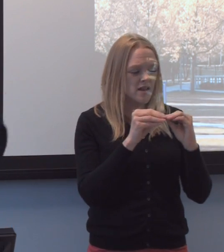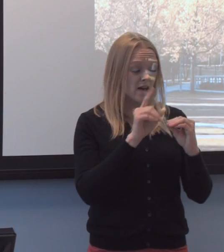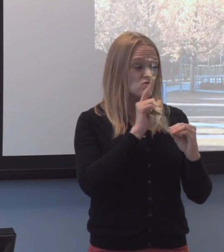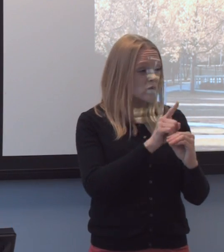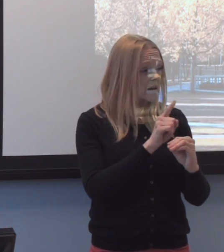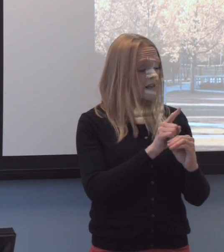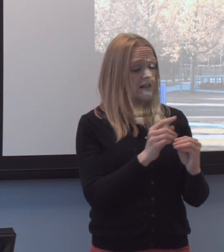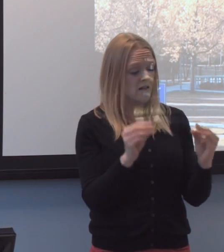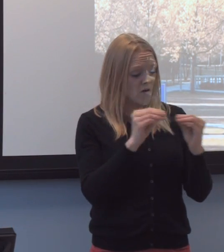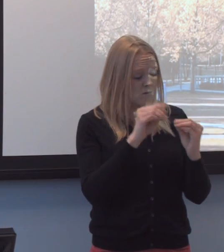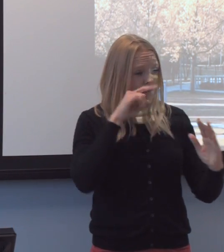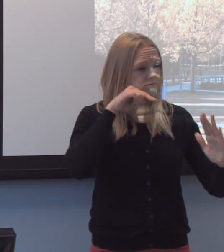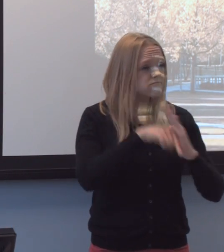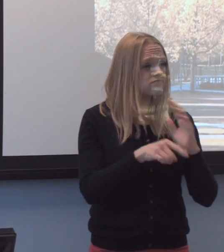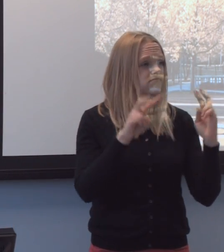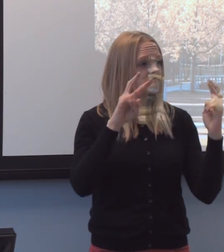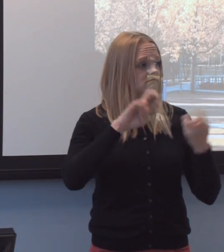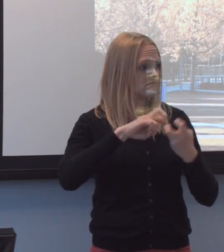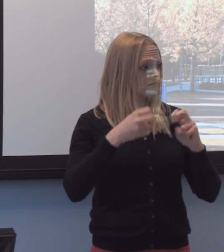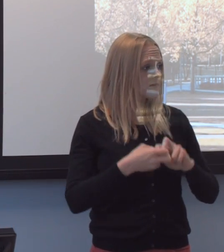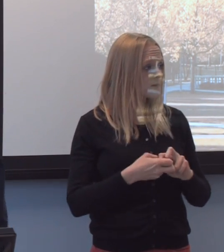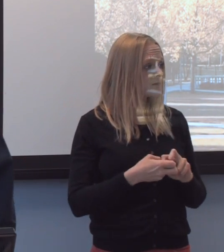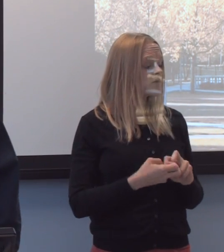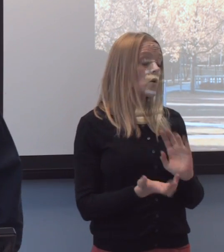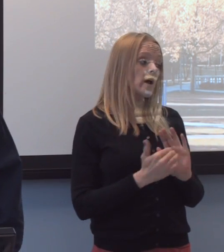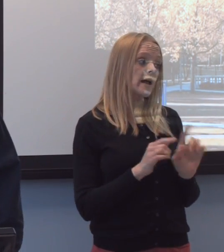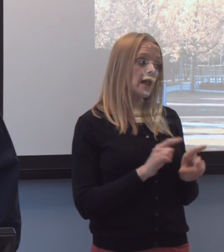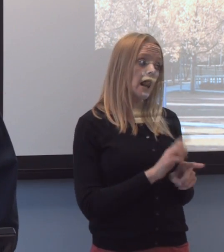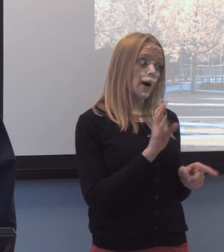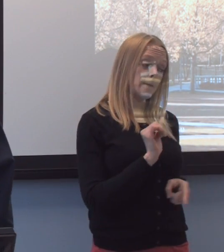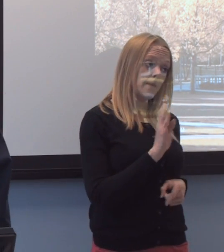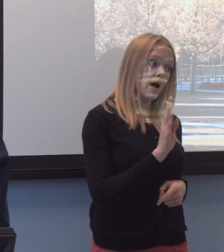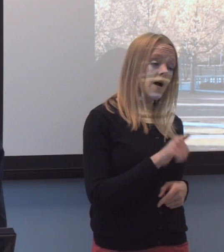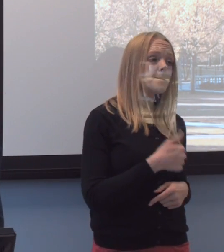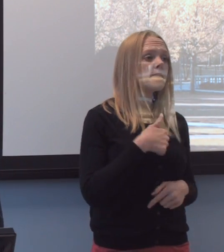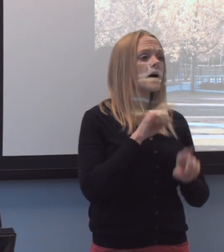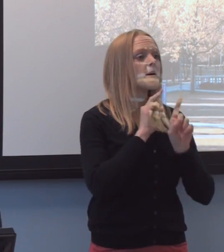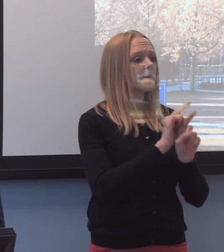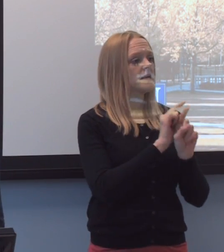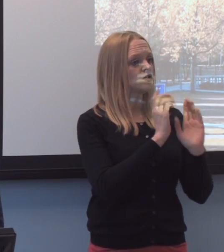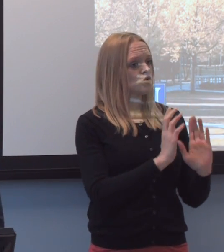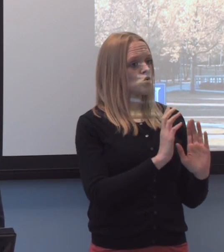And so, somewhat again, like, Bob, I, uh, had mentors at Carolina,